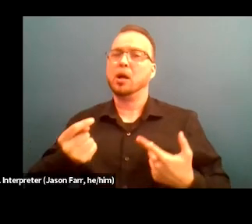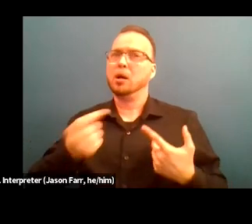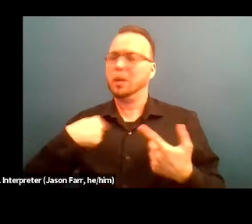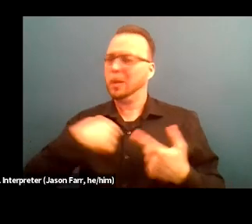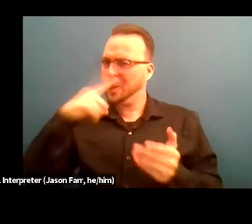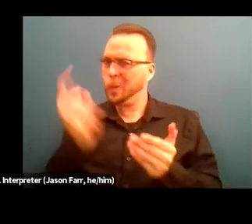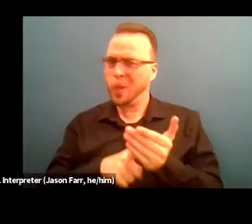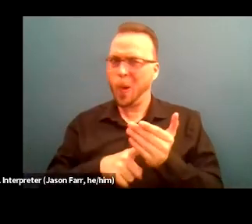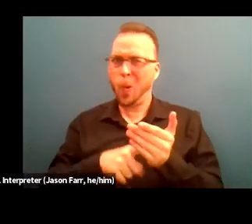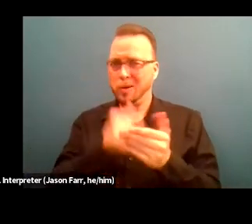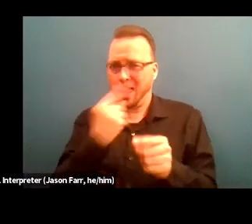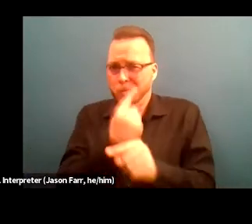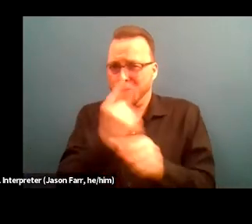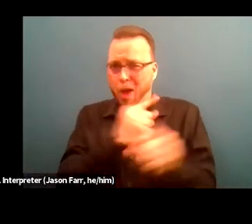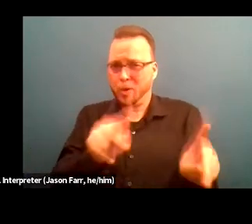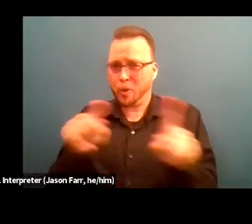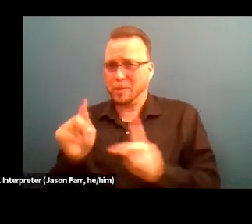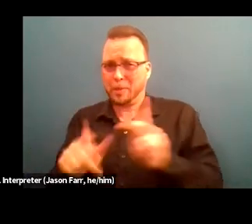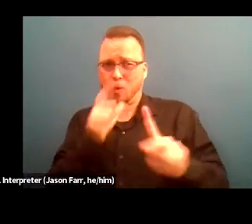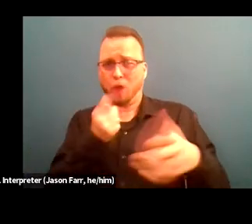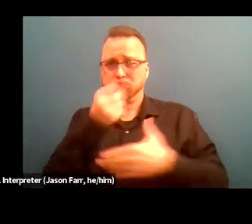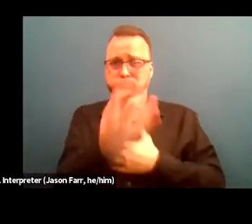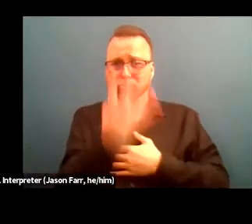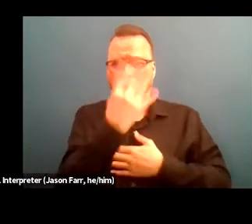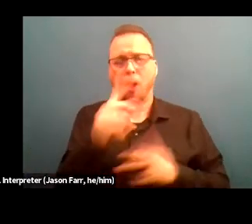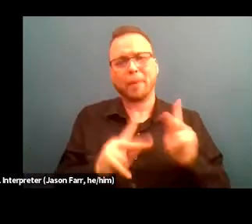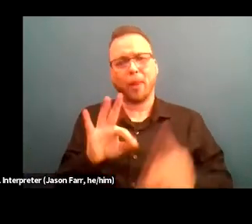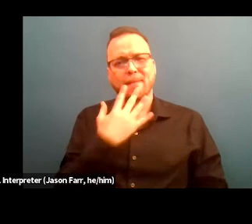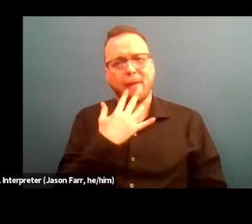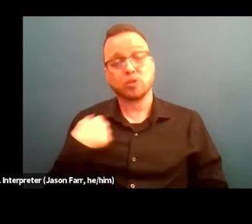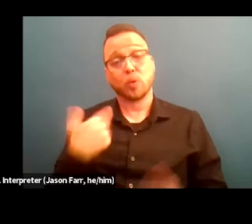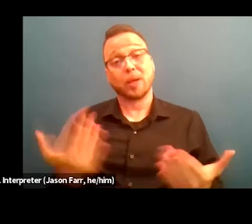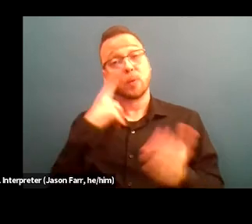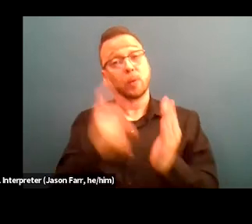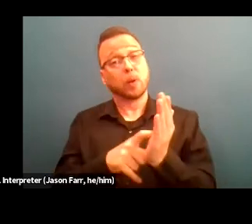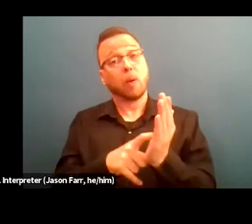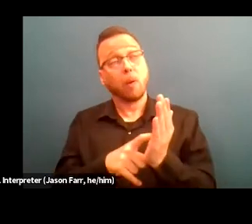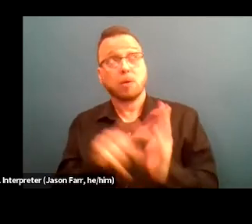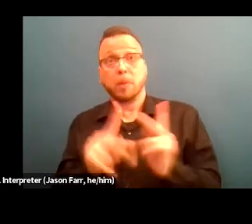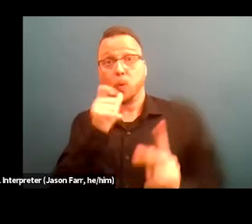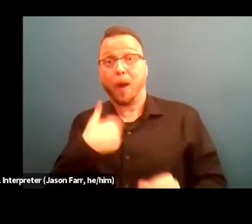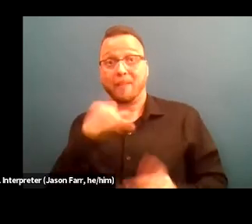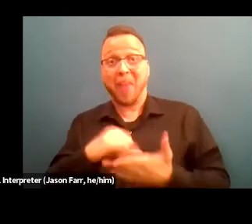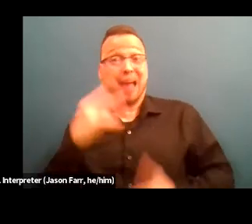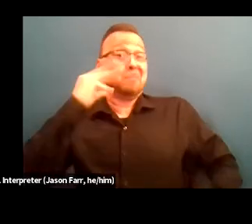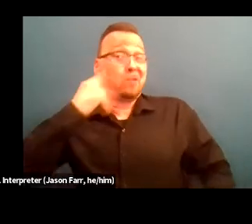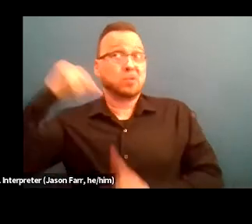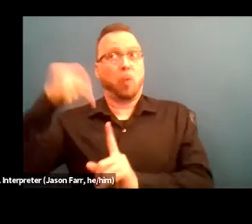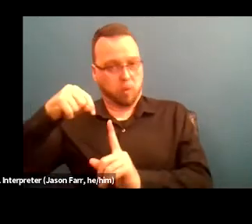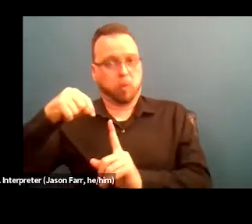are incarcerated that are people of color, right? So here we recognize that there's value in folks that have that lived experience 'cause we know that when folks have a history